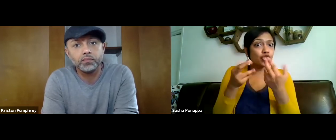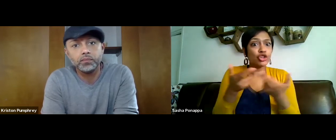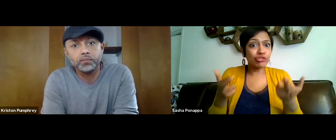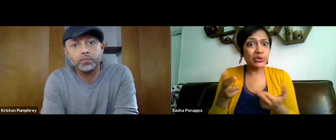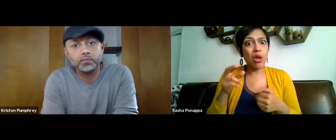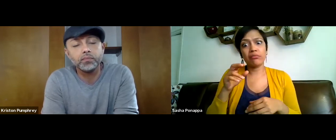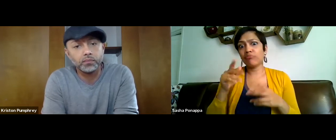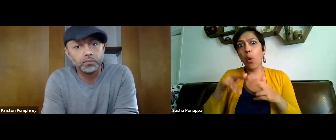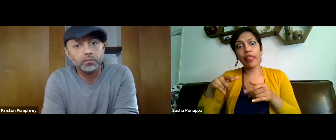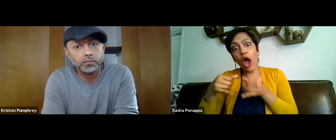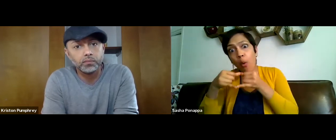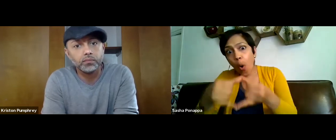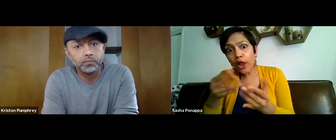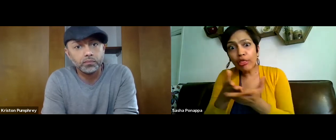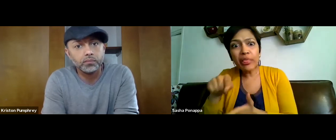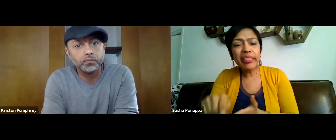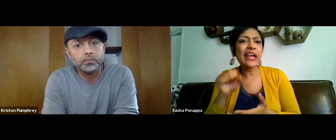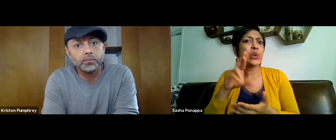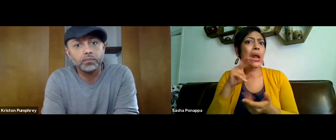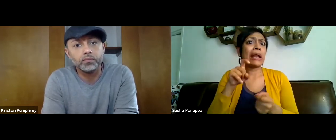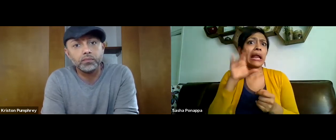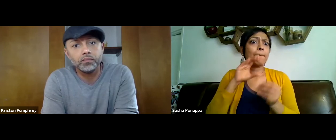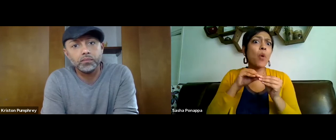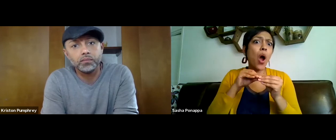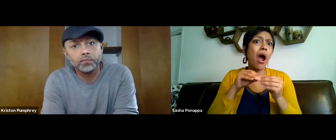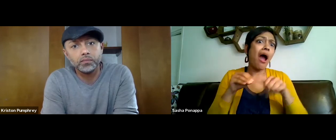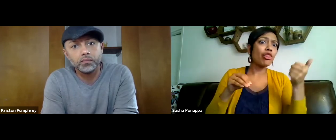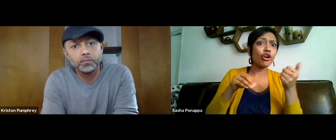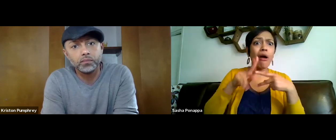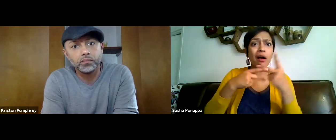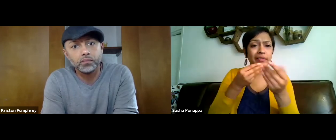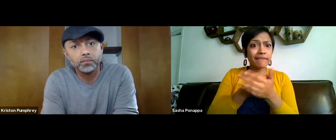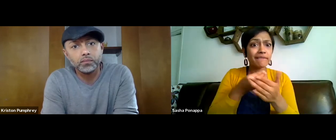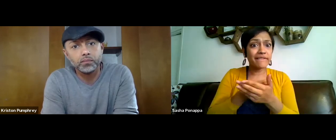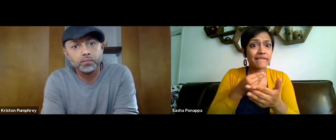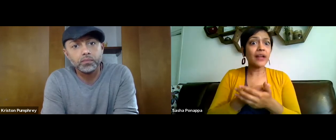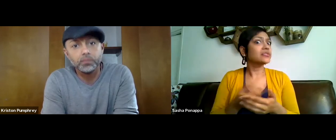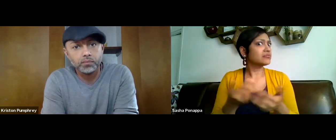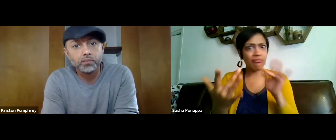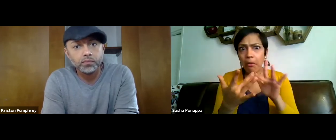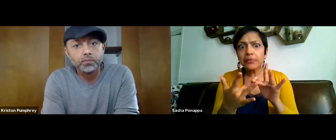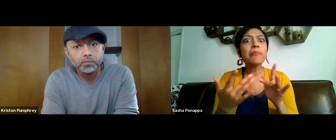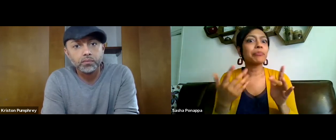and please contact us for being able to get awarded funds for resources and other types of funds,